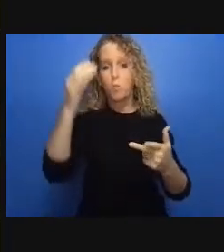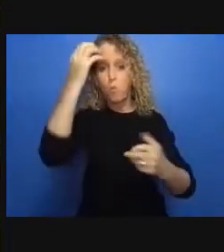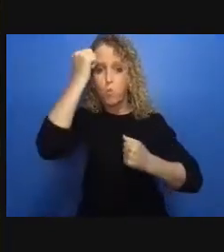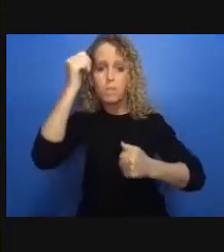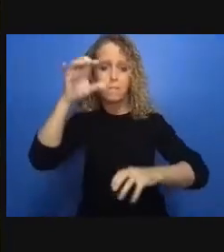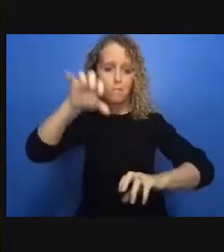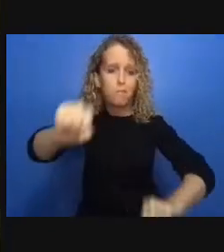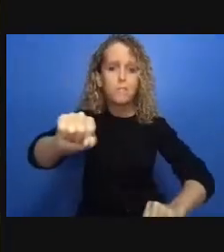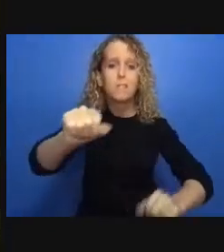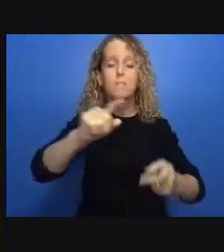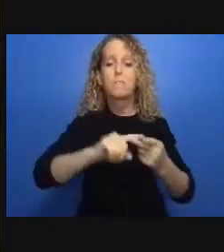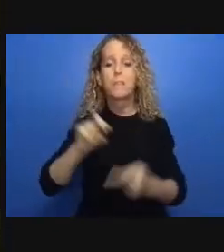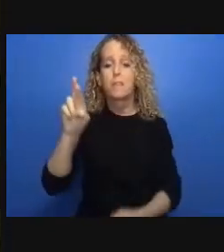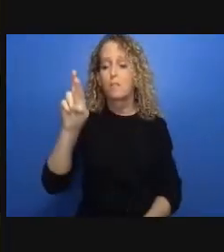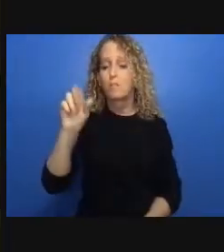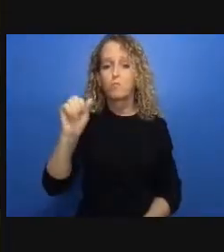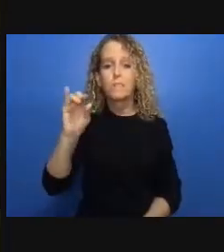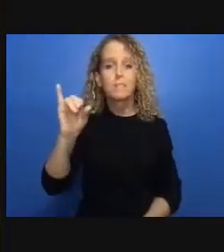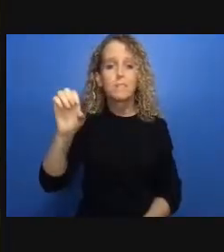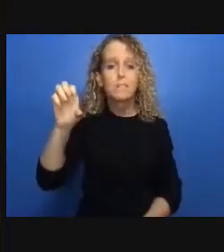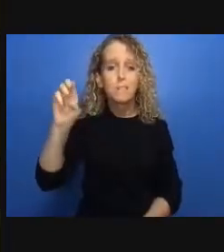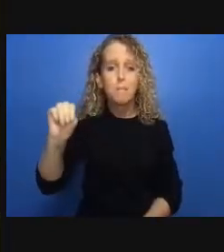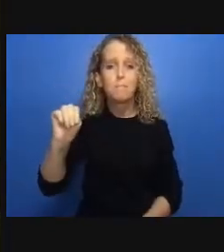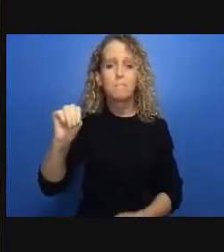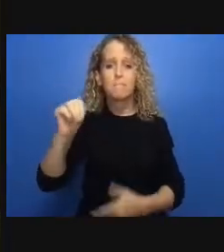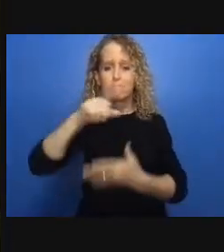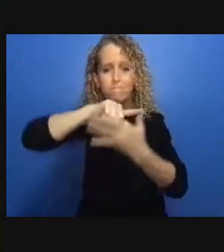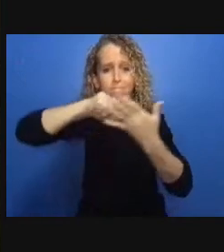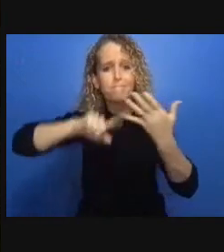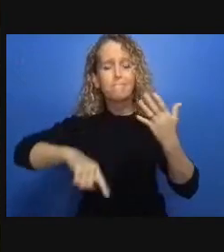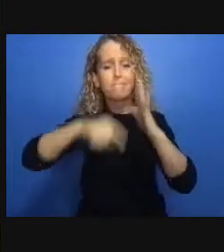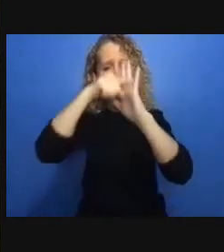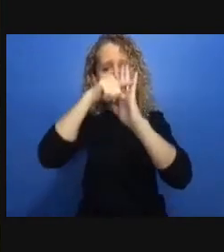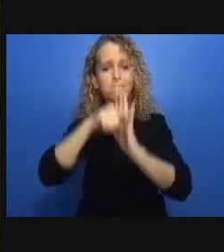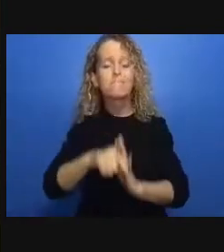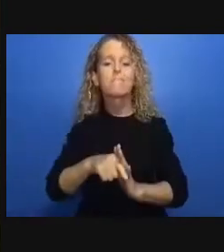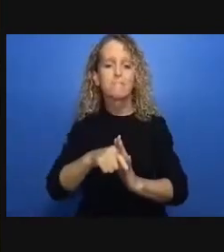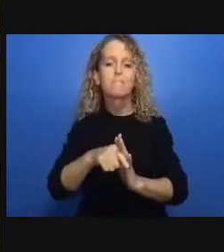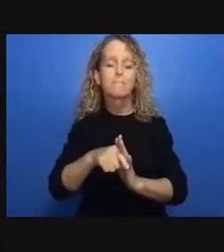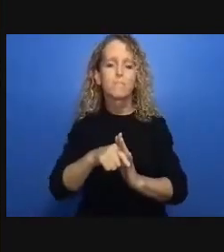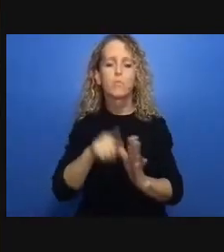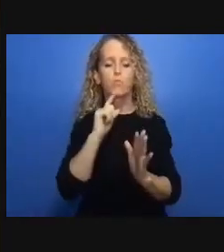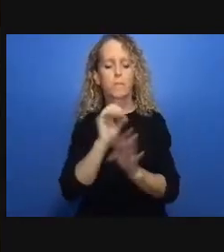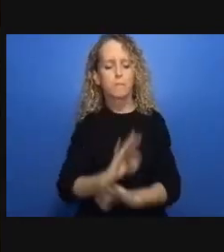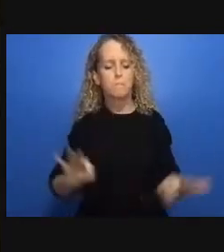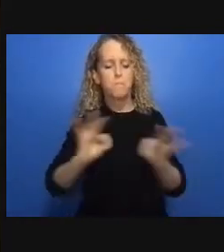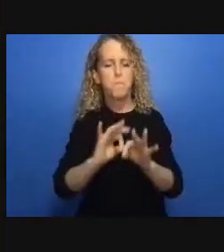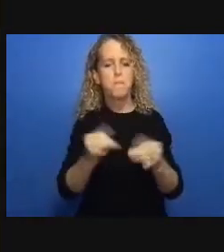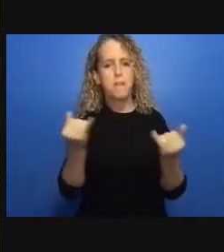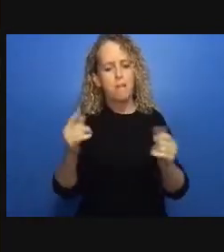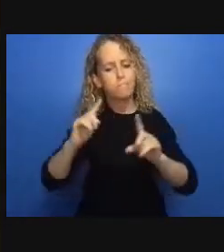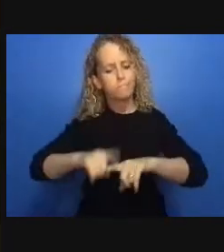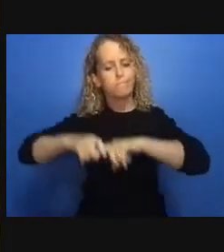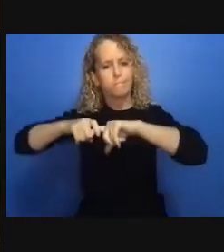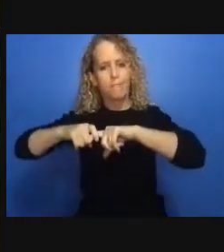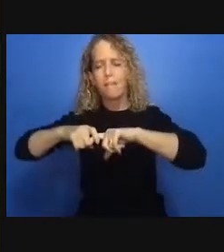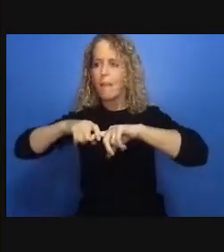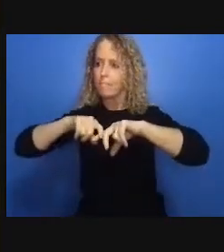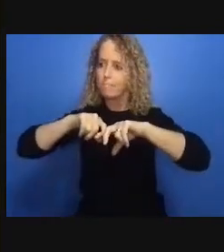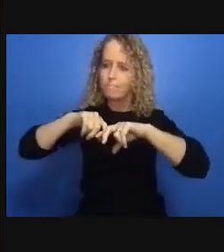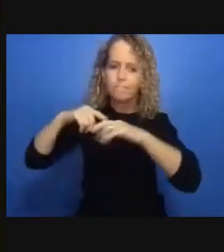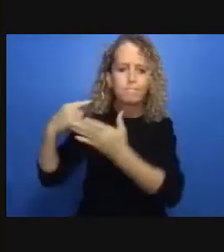to resources and the access to technology I think one of the things that we've remarked on and came